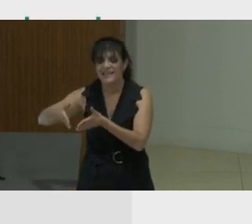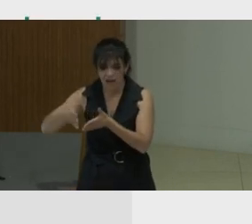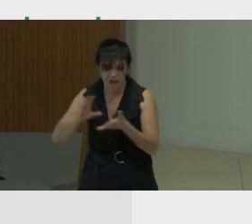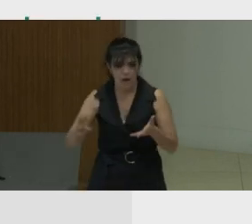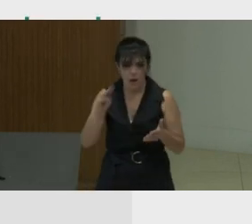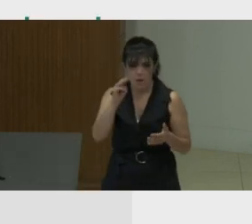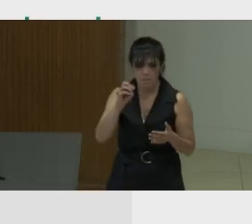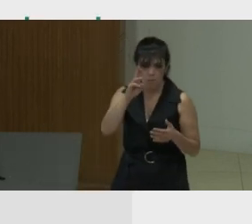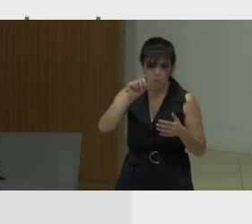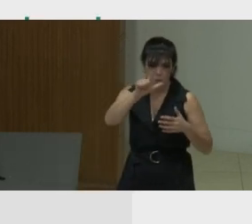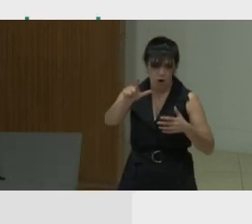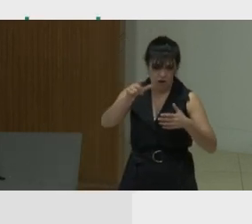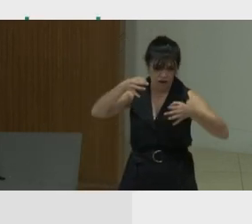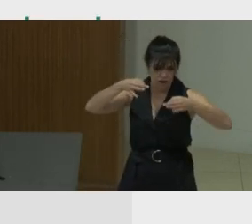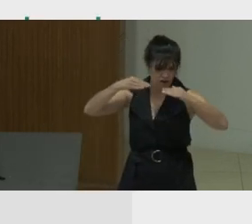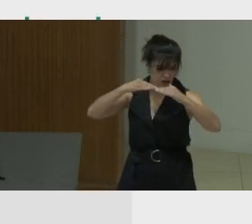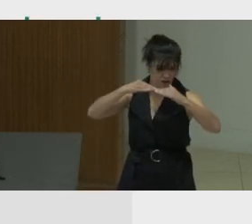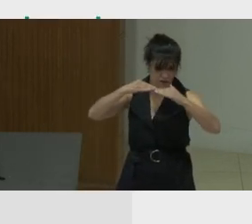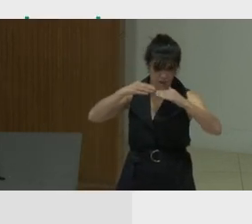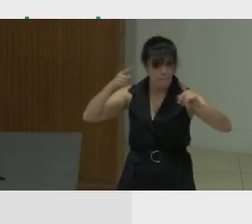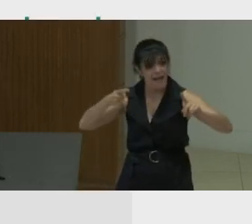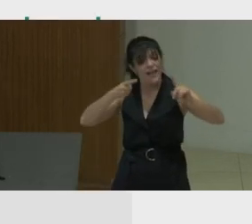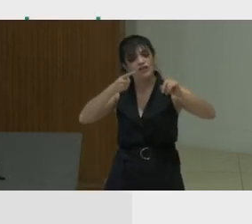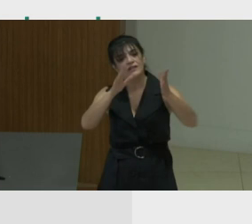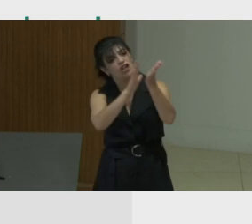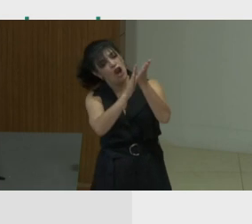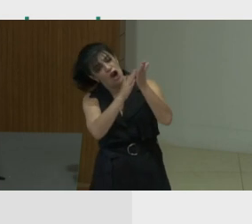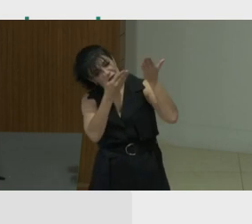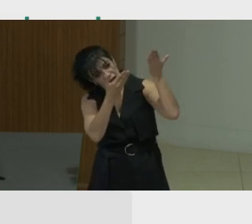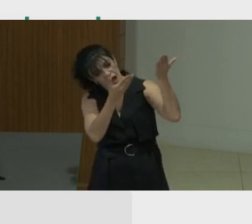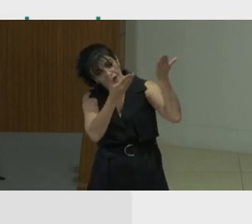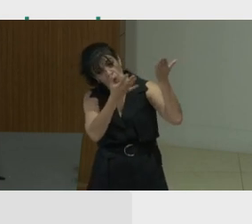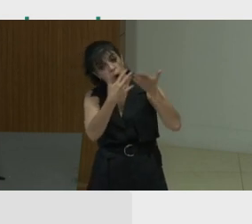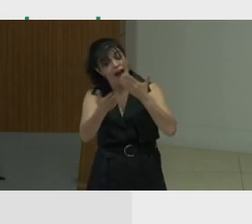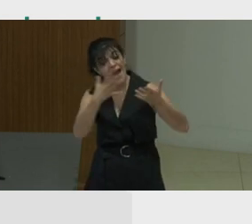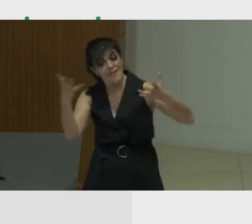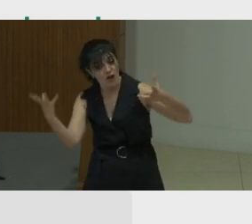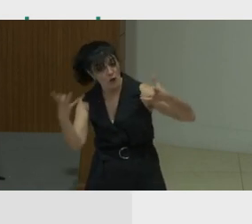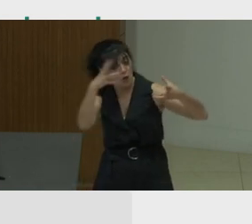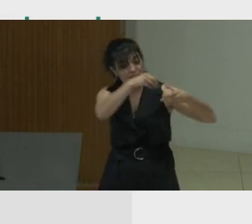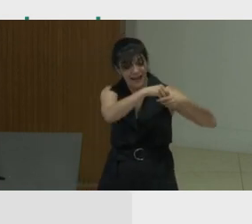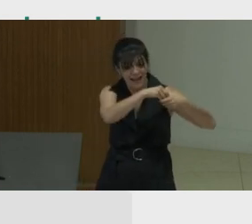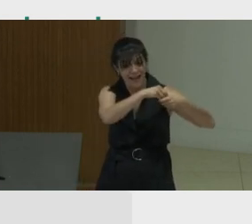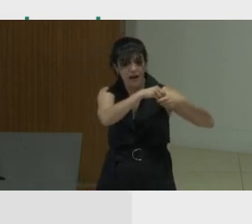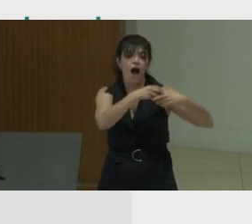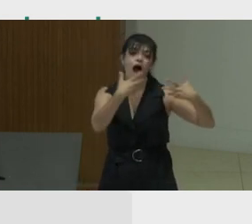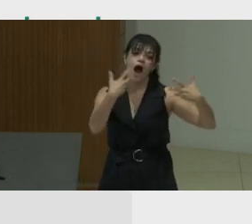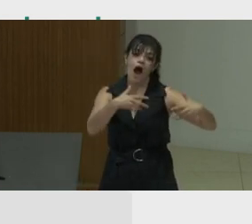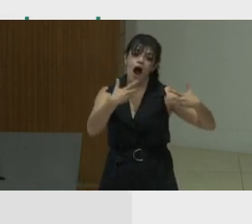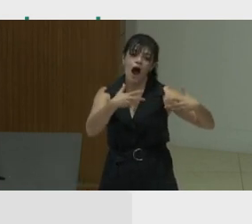In other words, if the mission is glorified, anything that you put in to meet that mission will by definition be considered good,